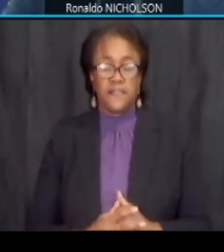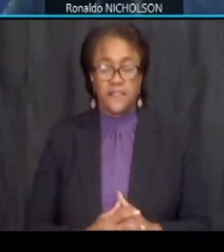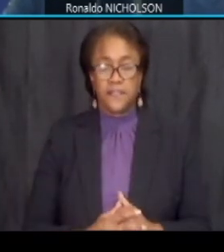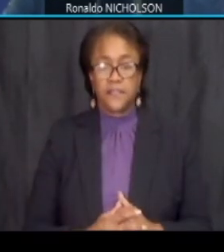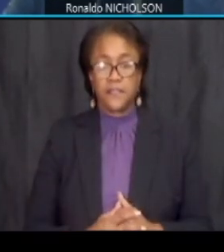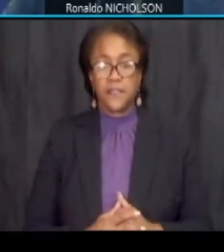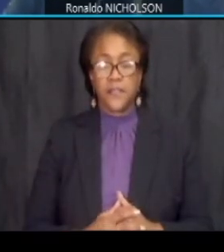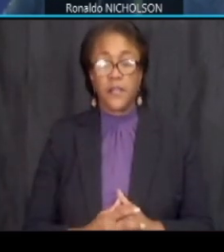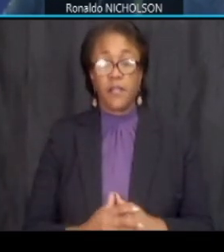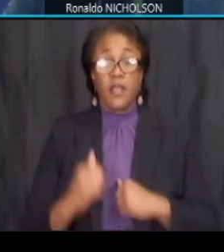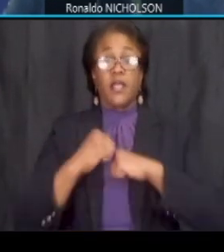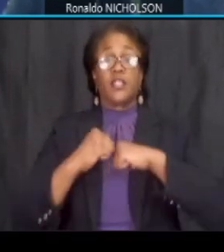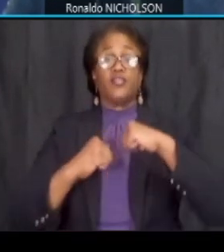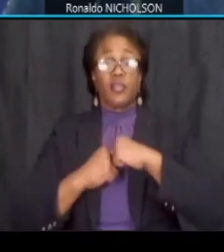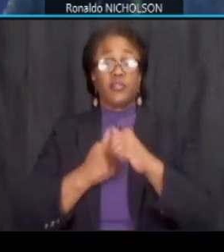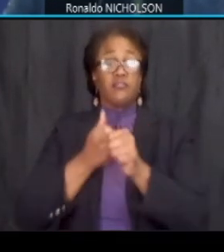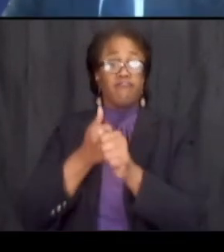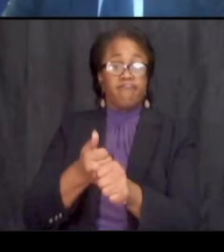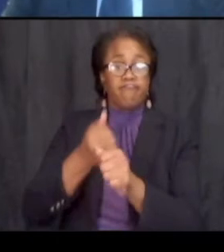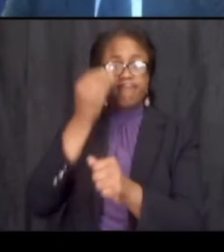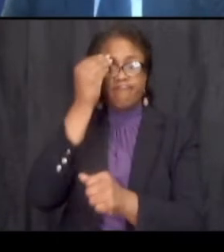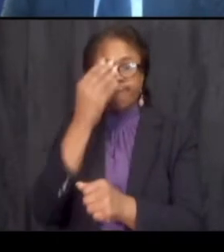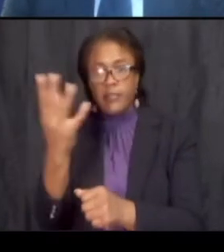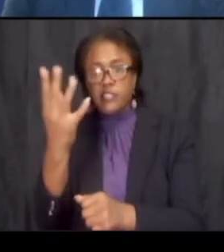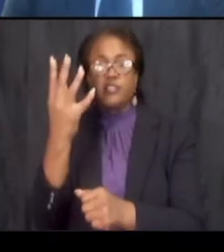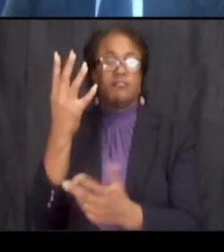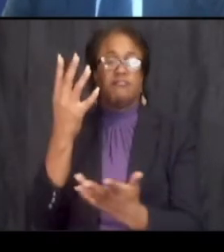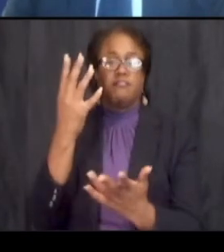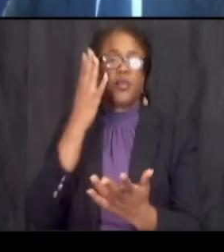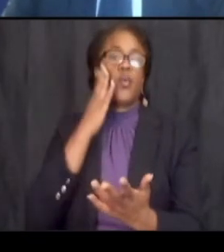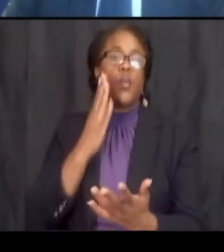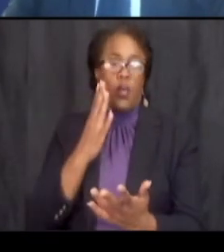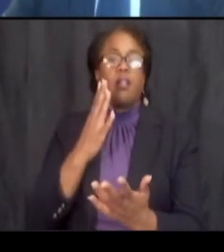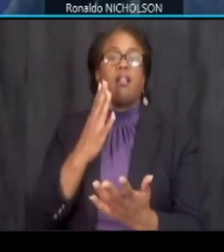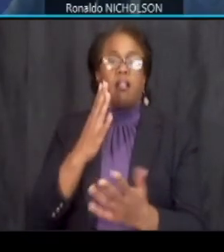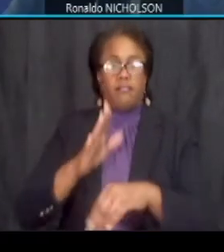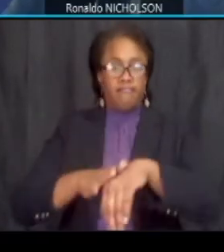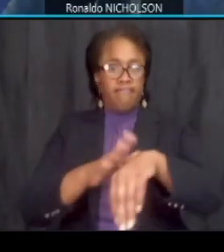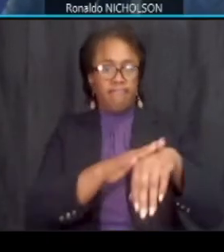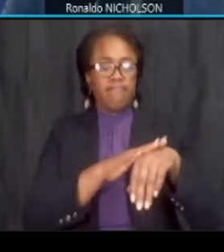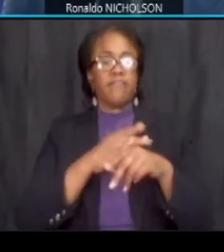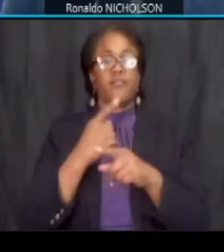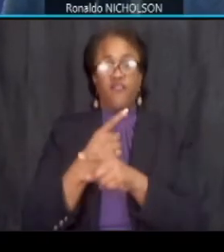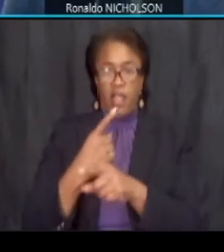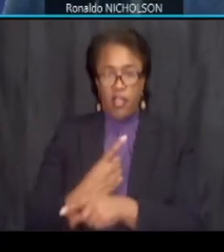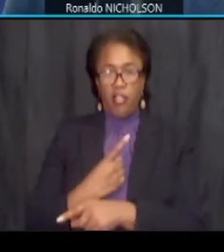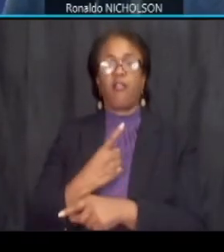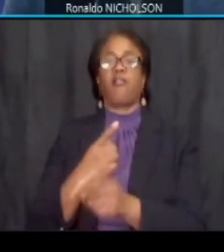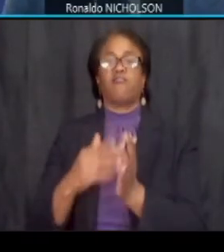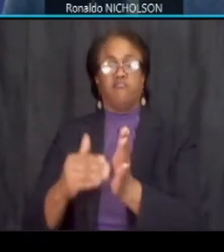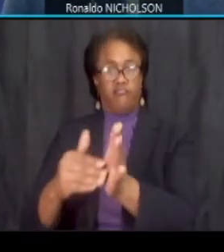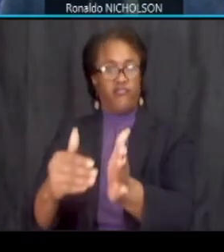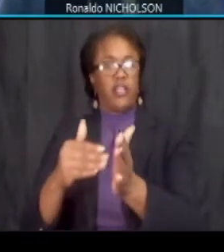construction updates and advisories again will be regular and frequent to make sure